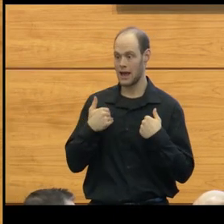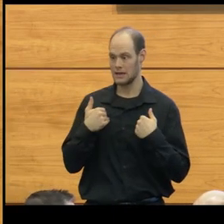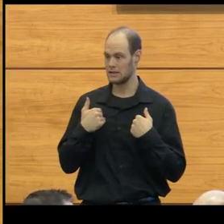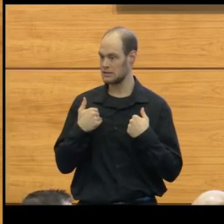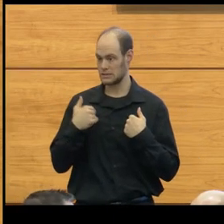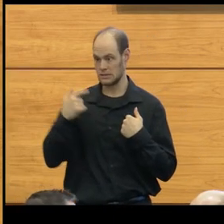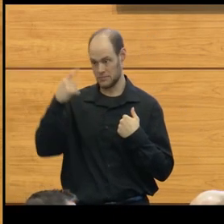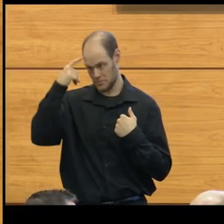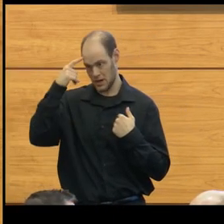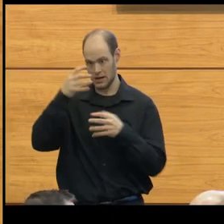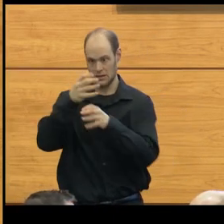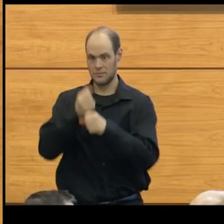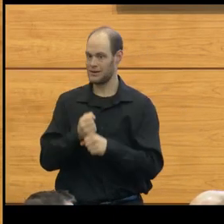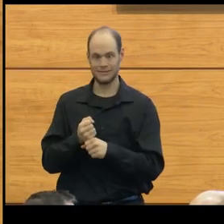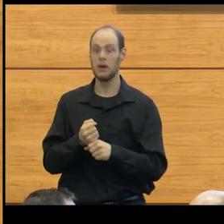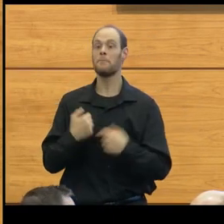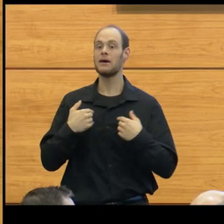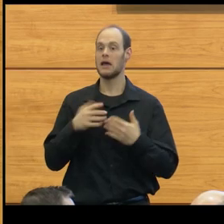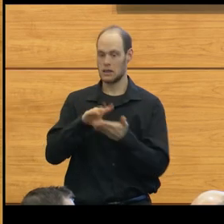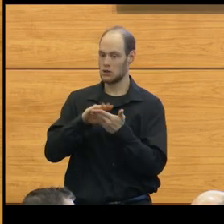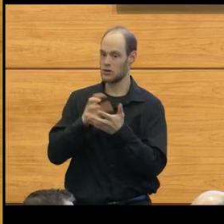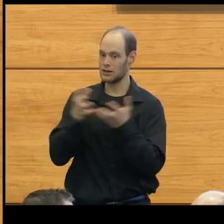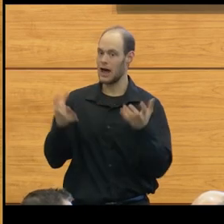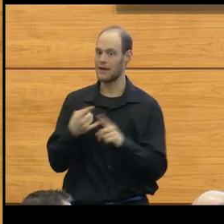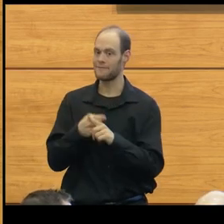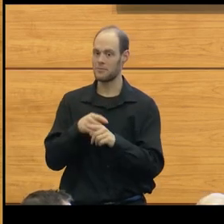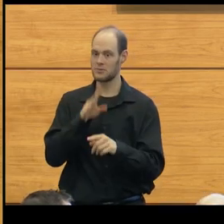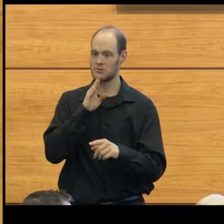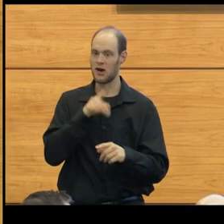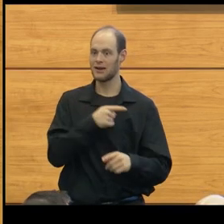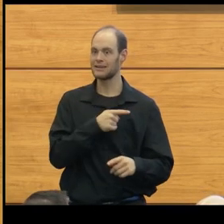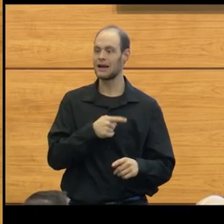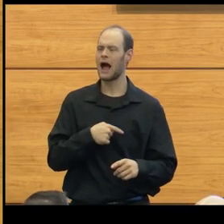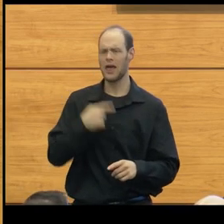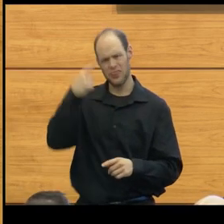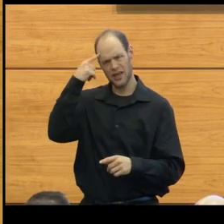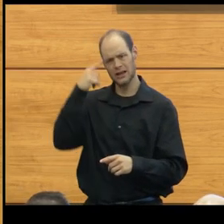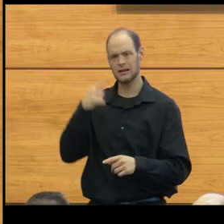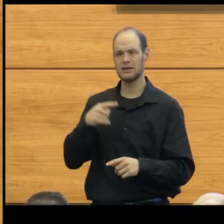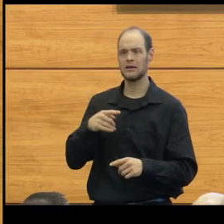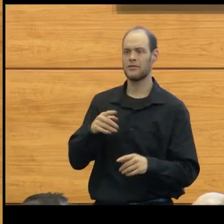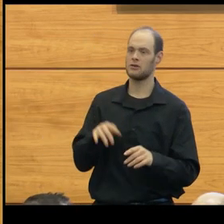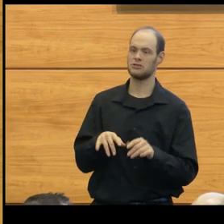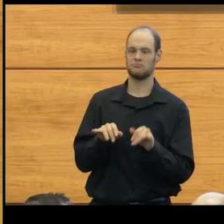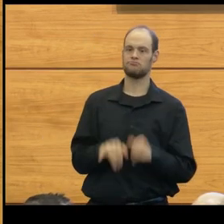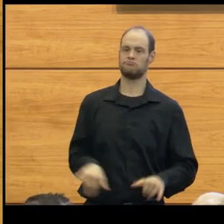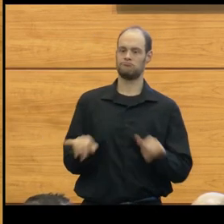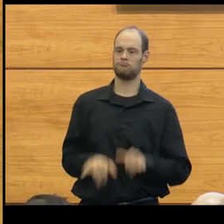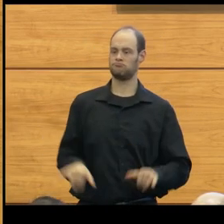but has learned a lot from your talk. I guess I always think of them as being static objects